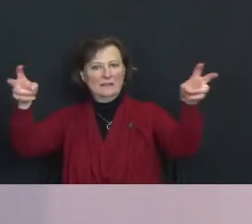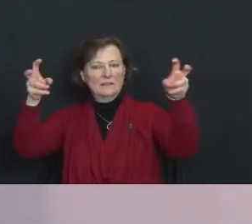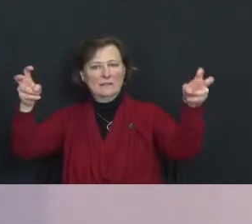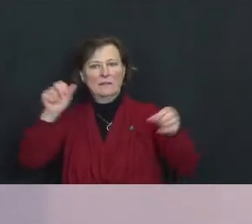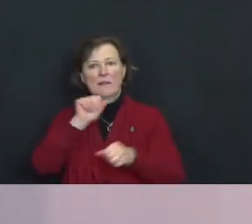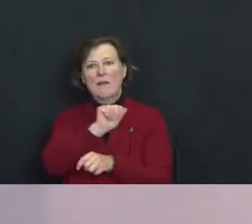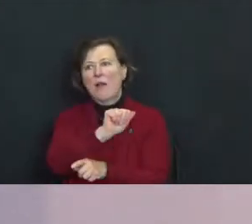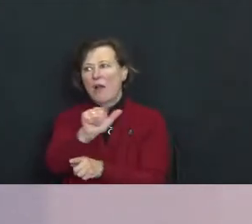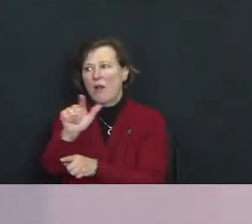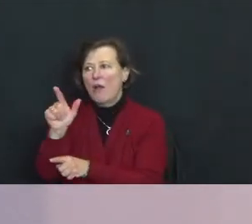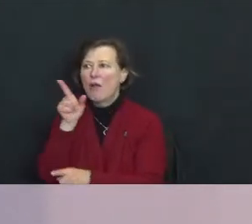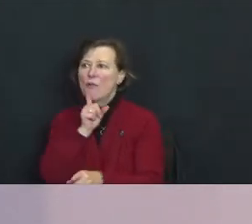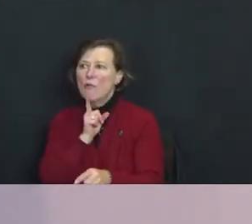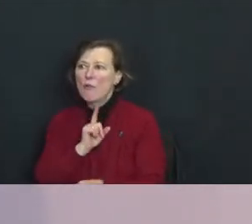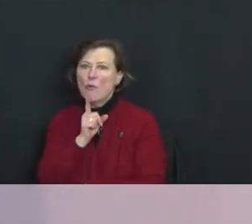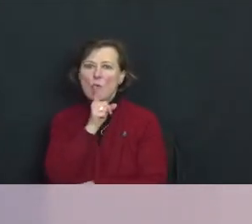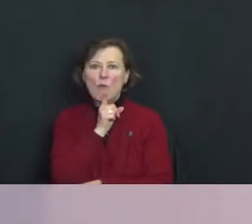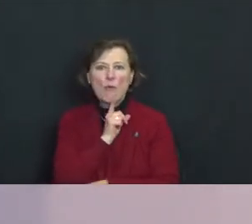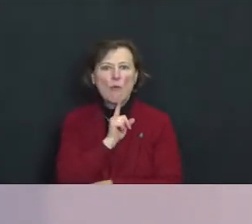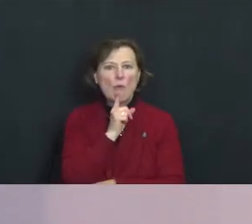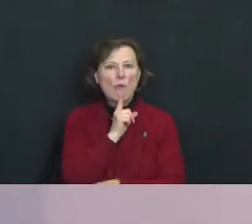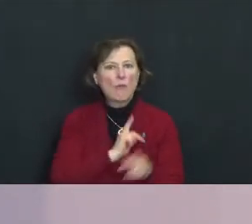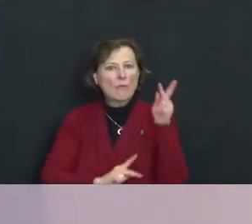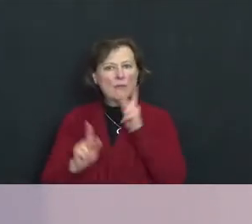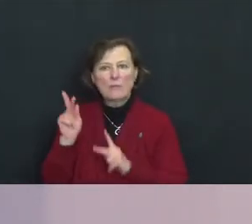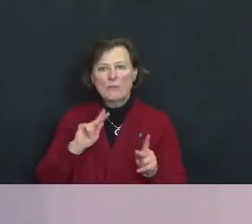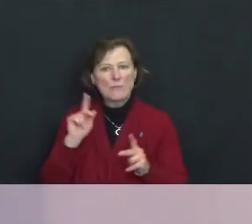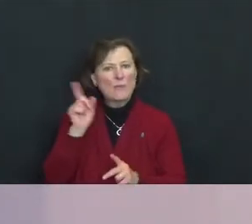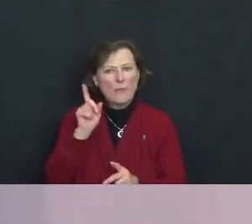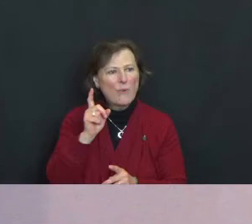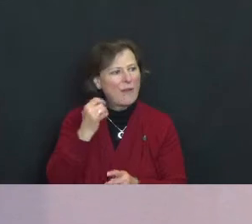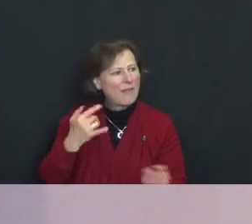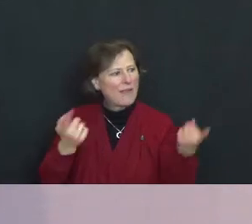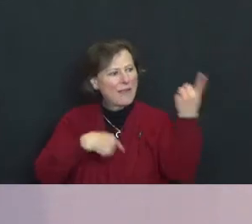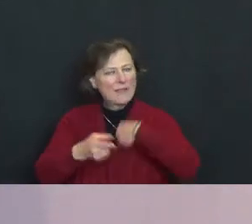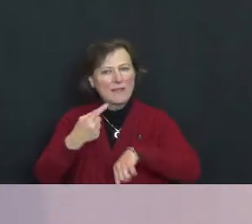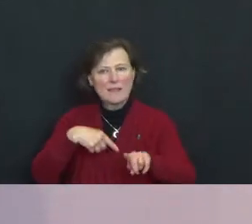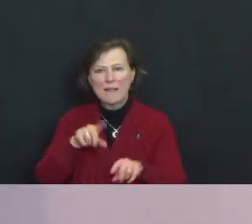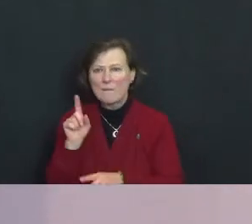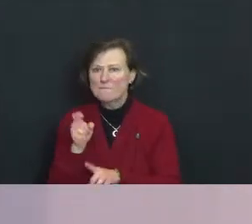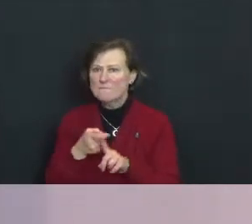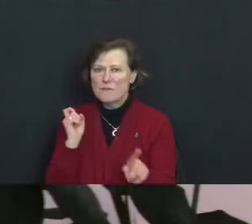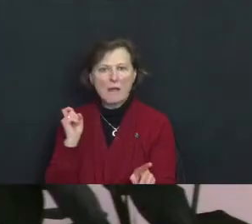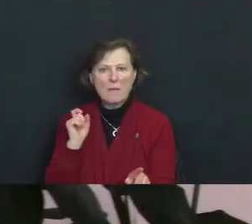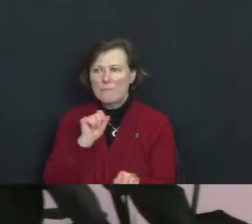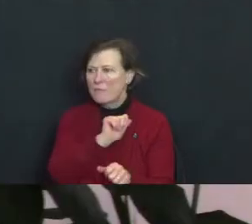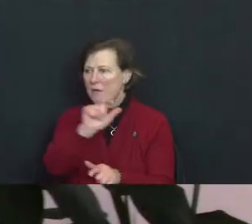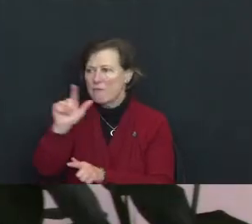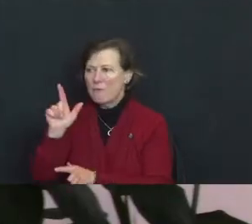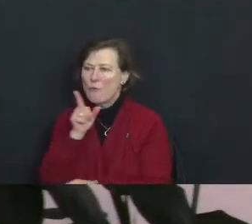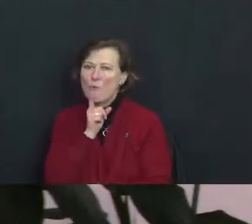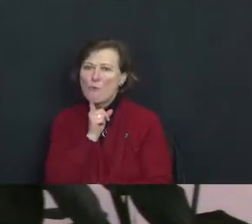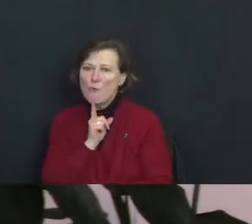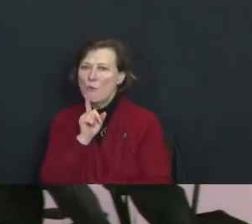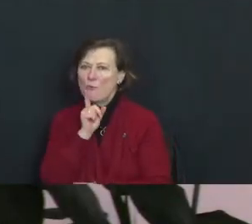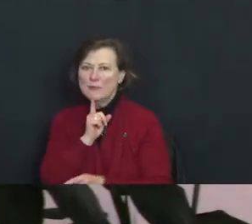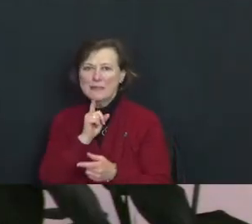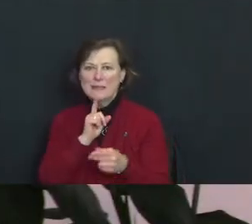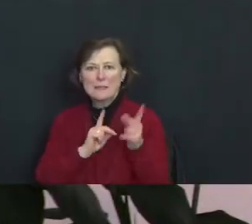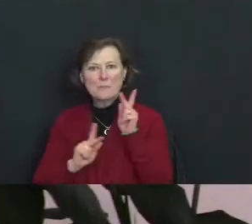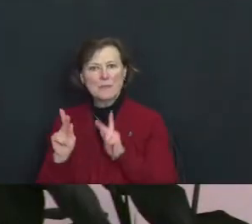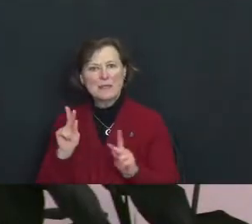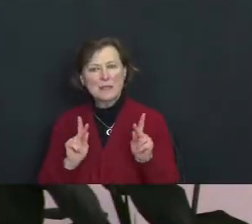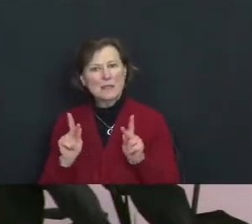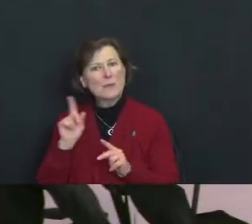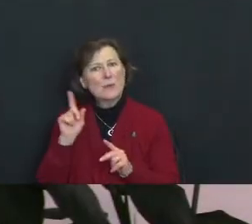people where do they all come from, all the lonely people where do they all belong.”